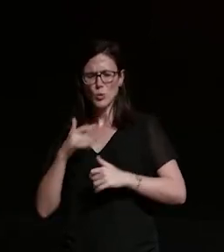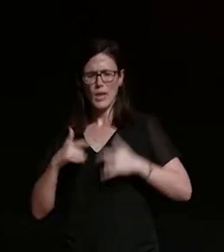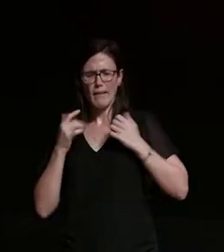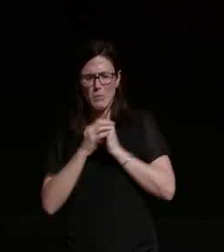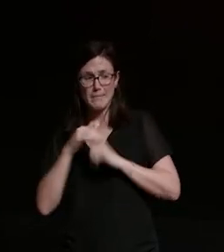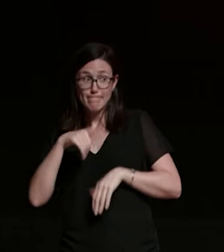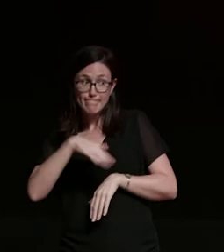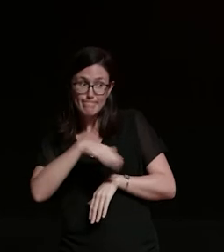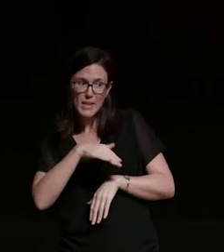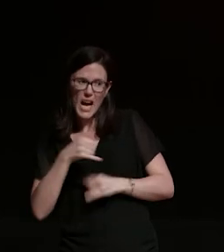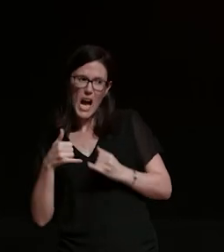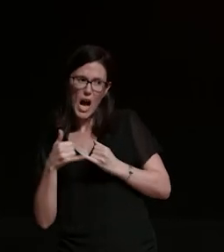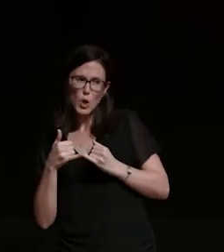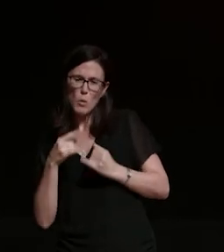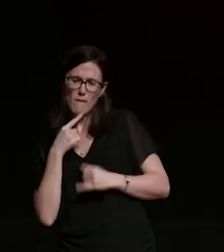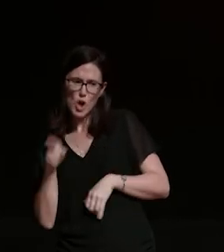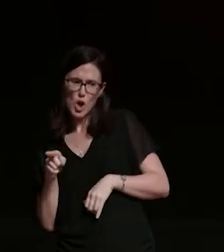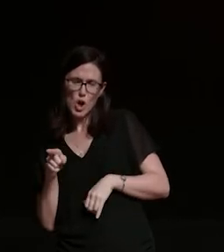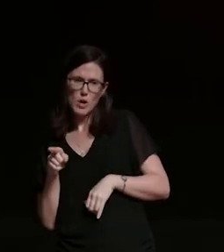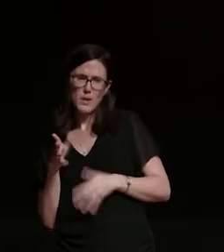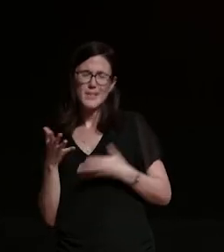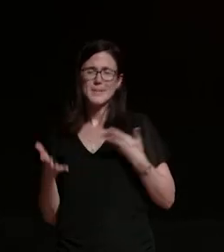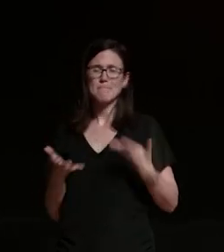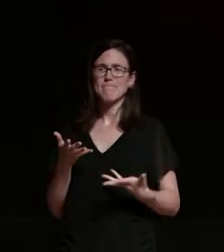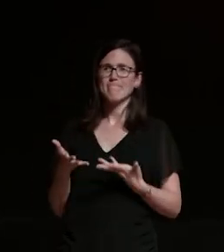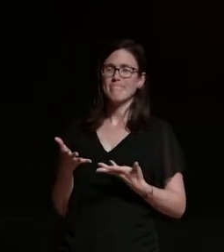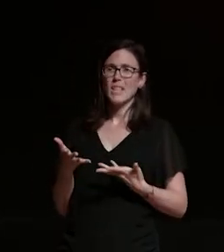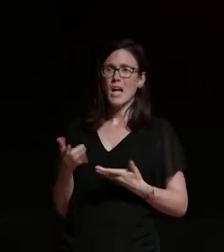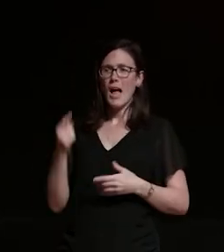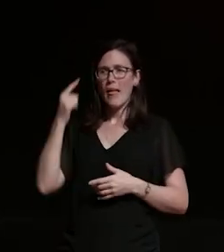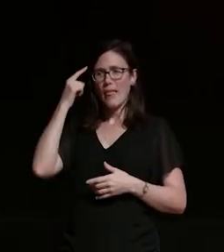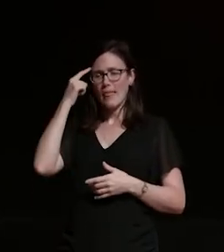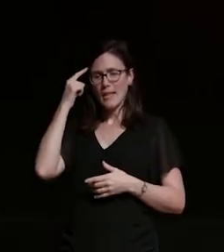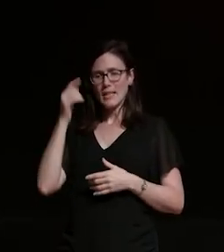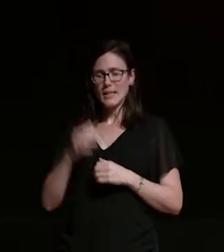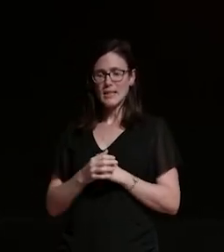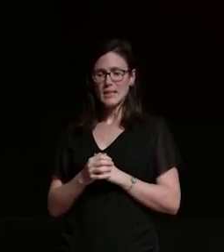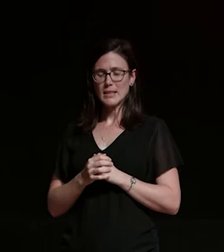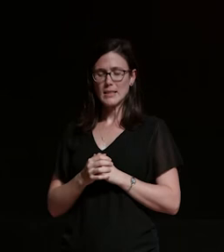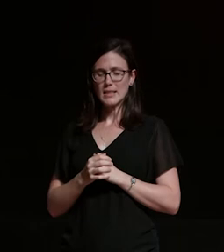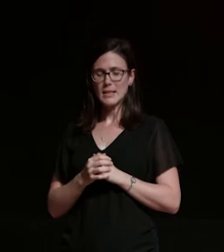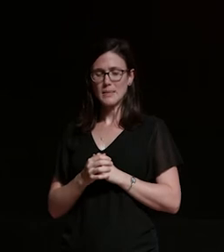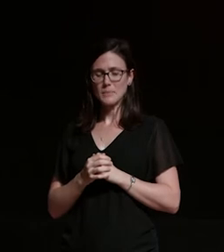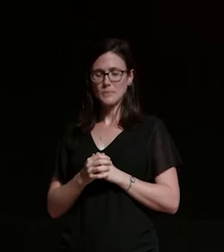but i don't think he's really ever felt safe or comfortable he's had a really hard life his wife